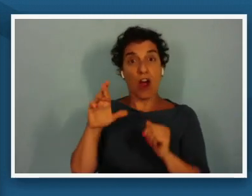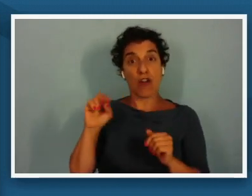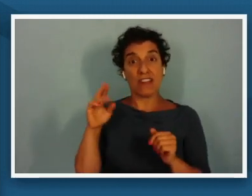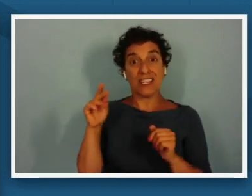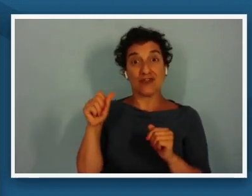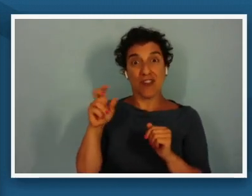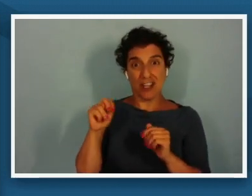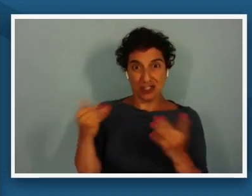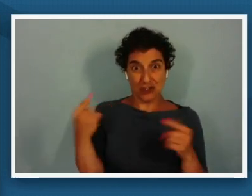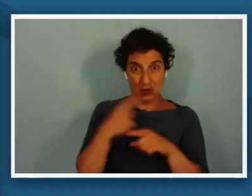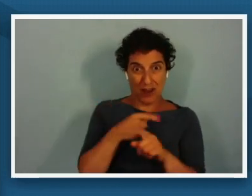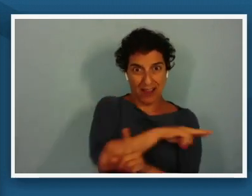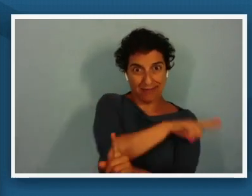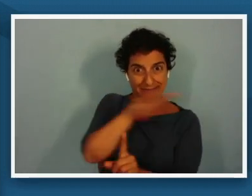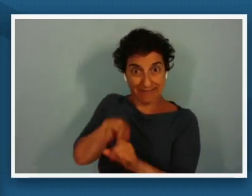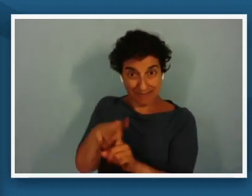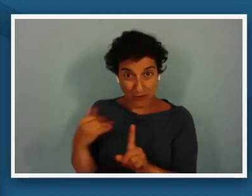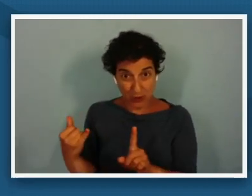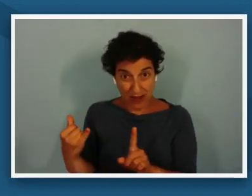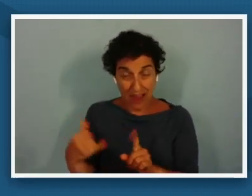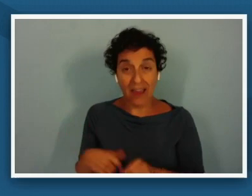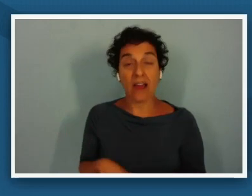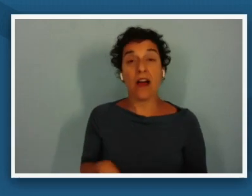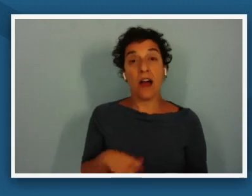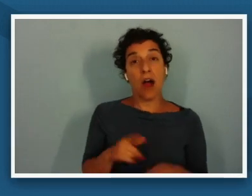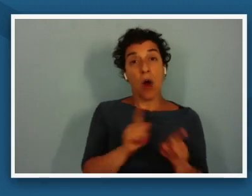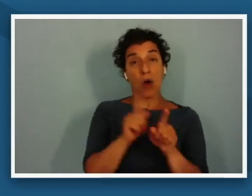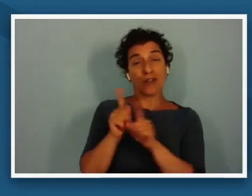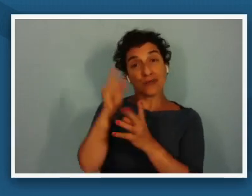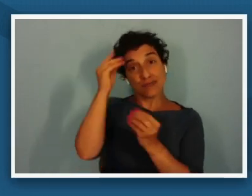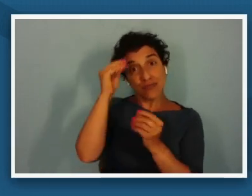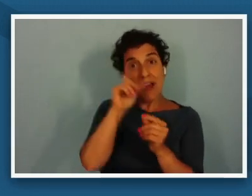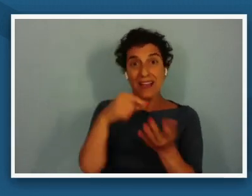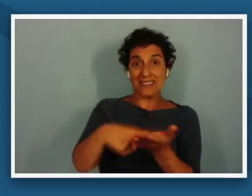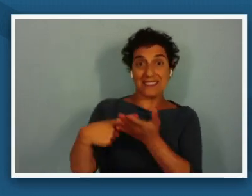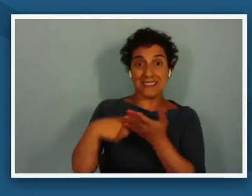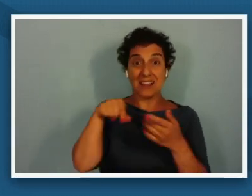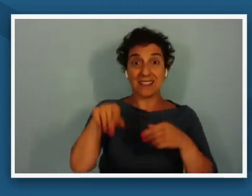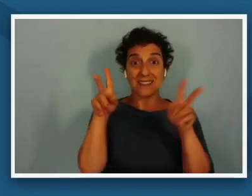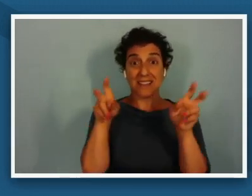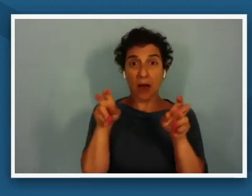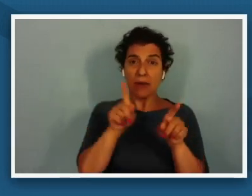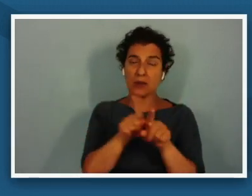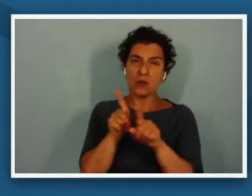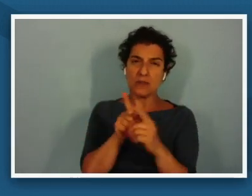reflect on as well as discuss this topic